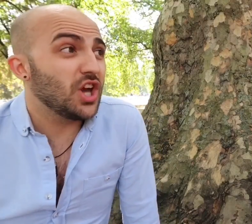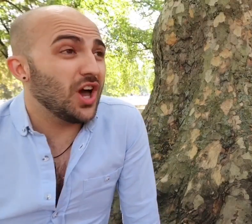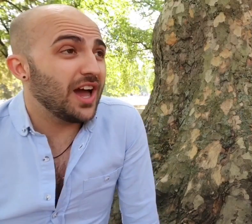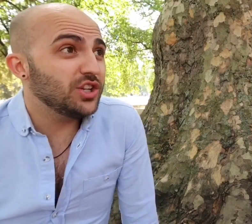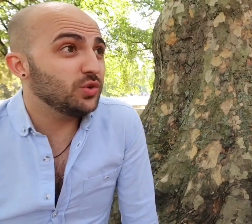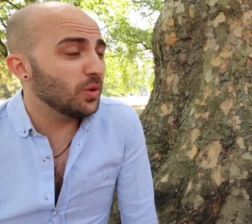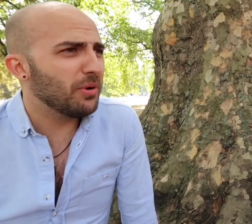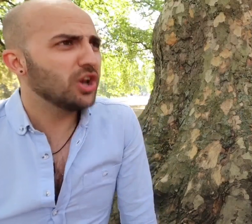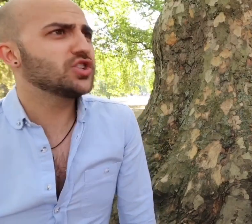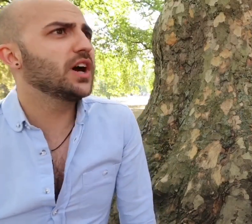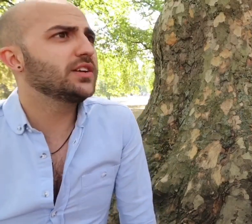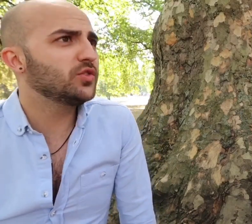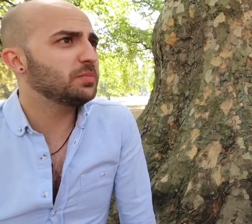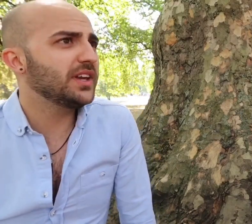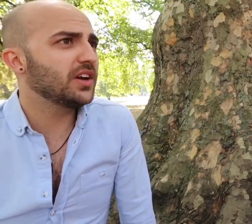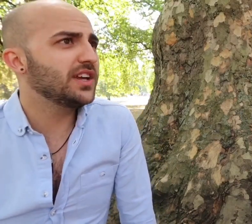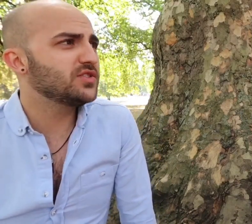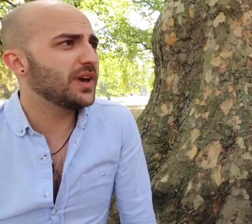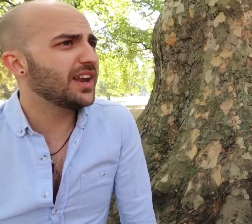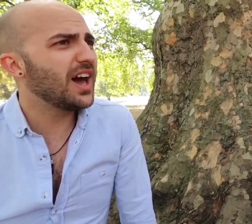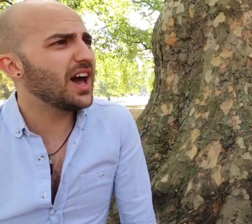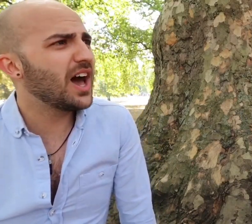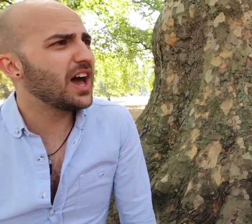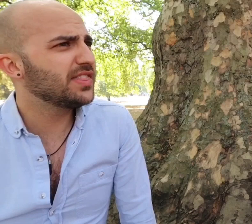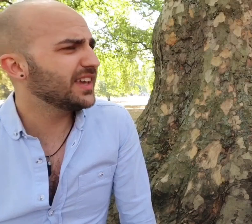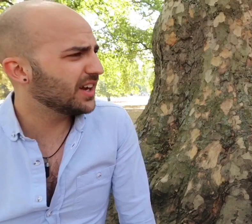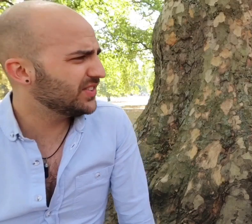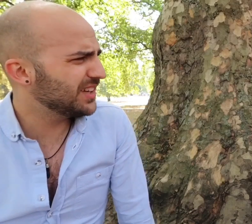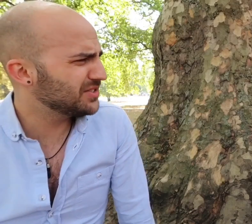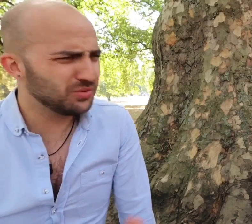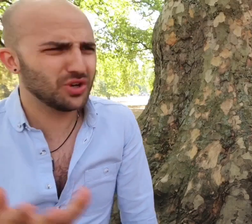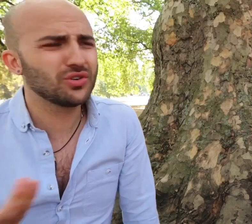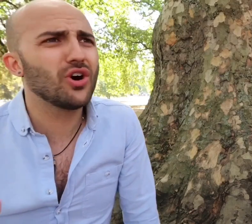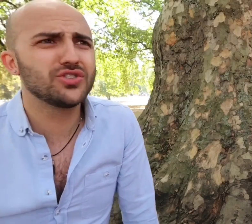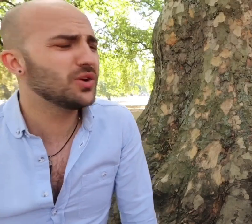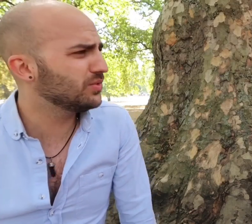and you apologized for being naive to it I think I said oh god don't